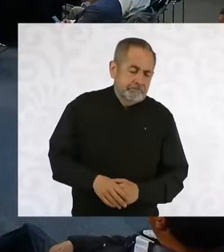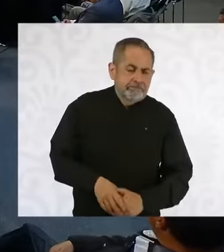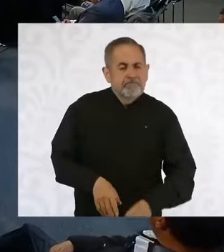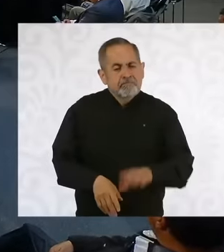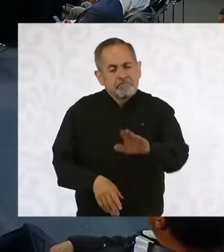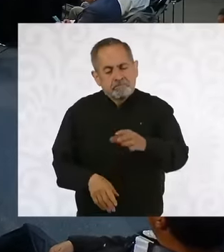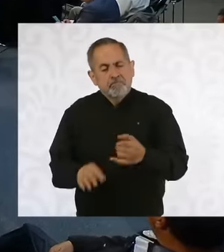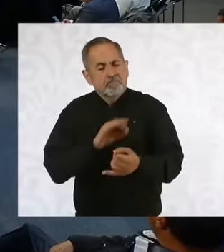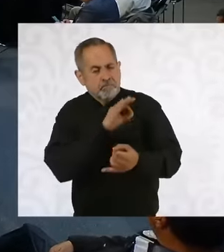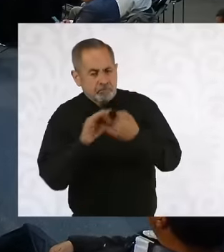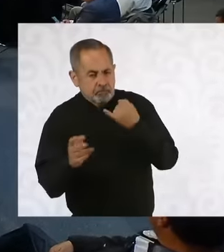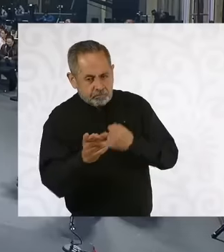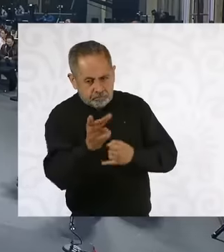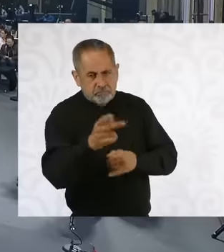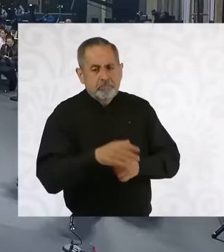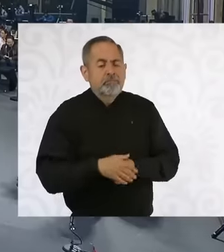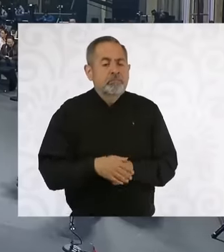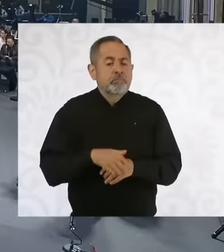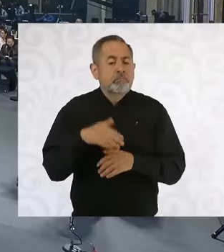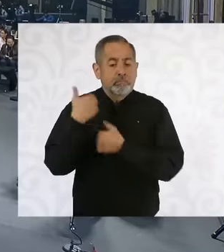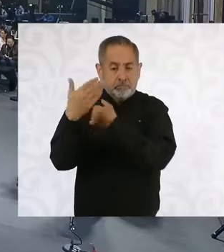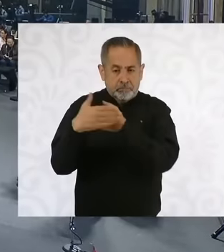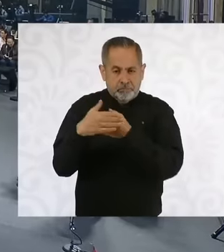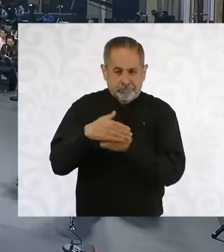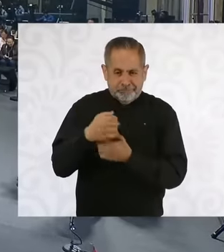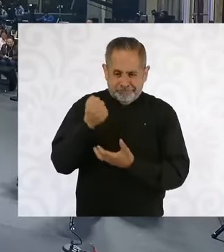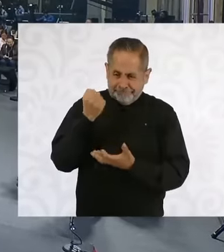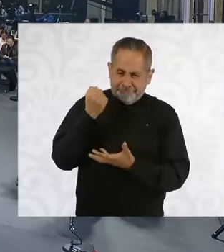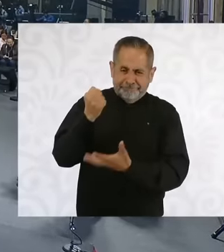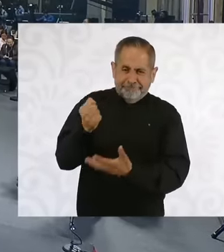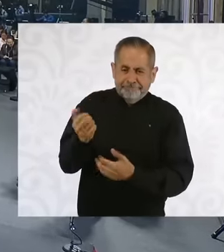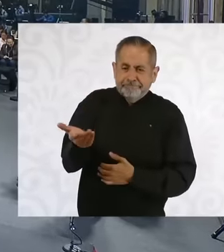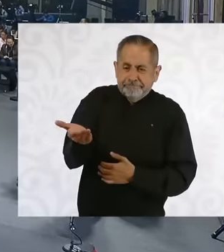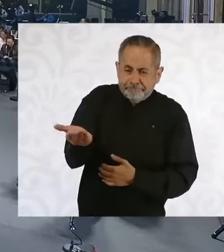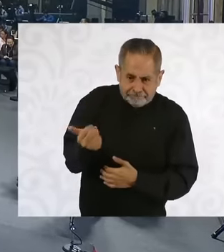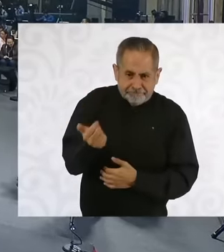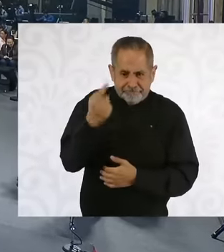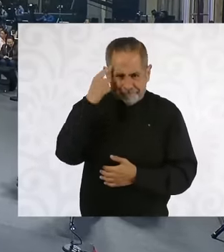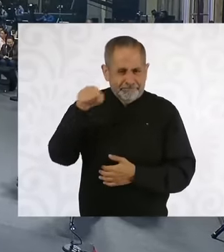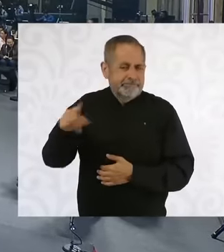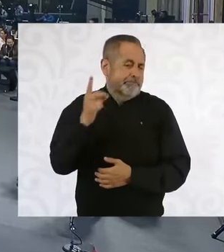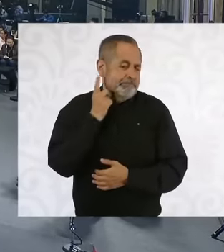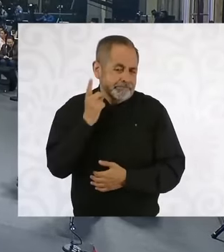that precisely towards the 2025 economic package eh It will be very important to increase resources